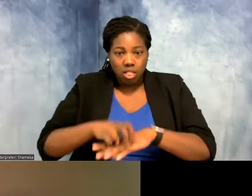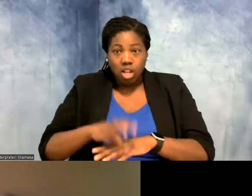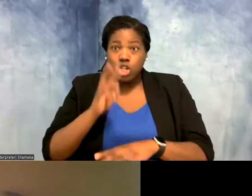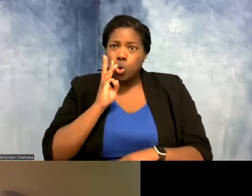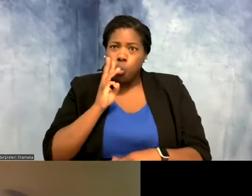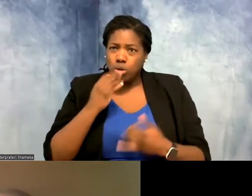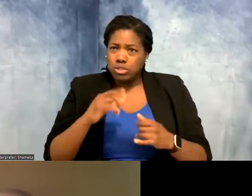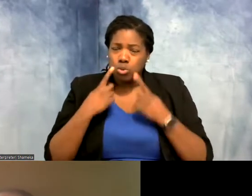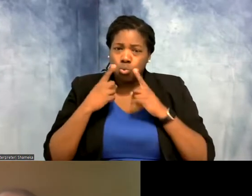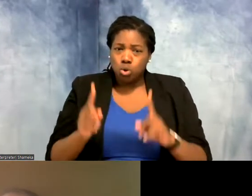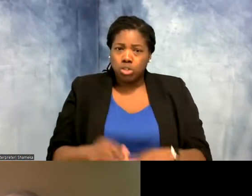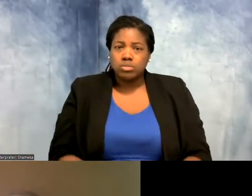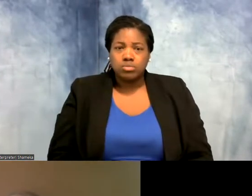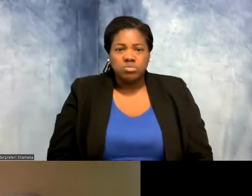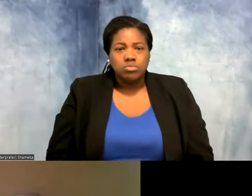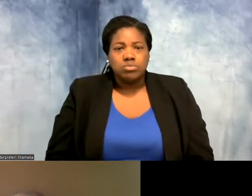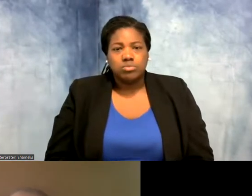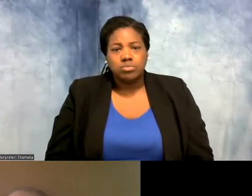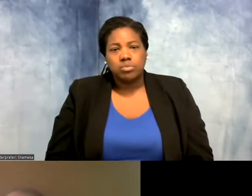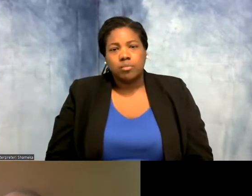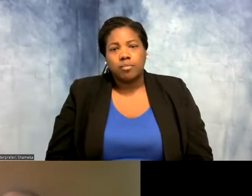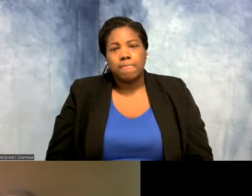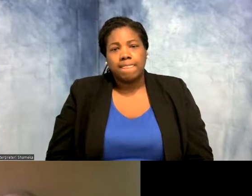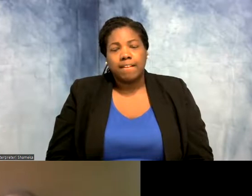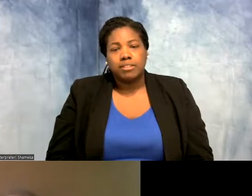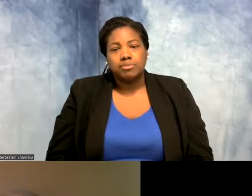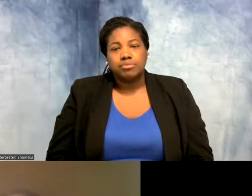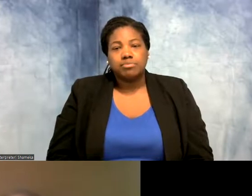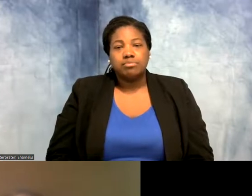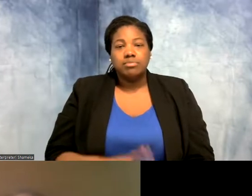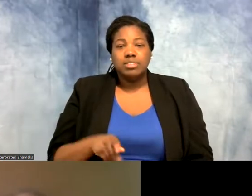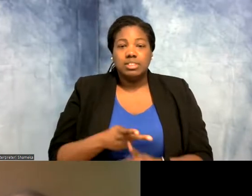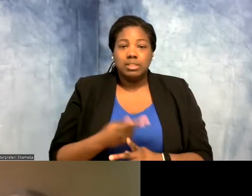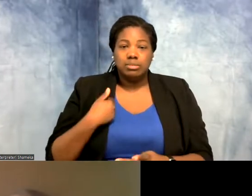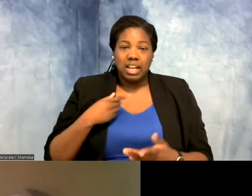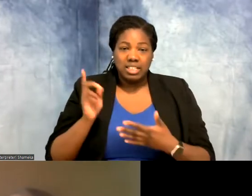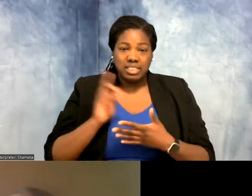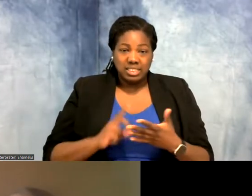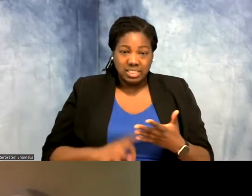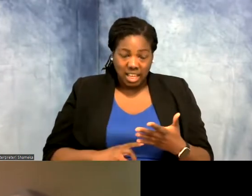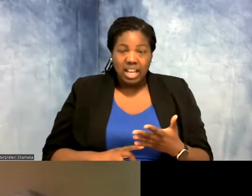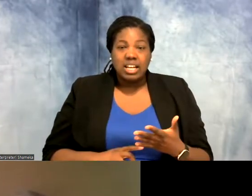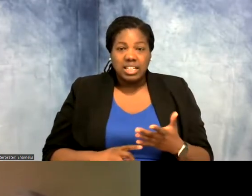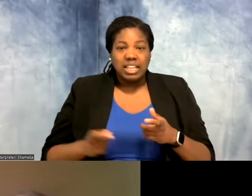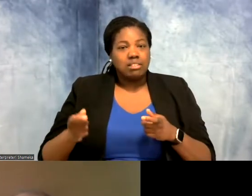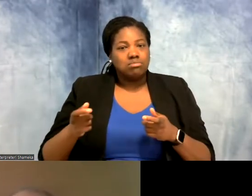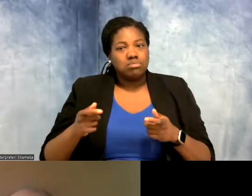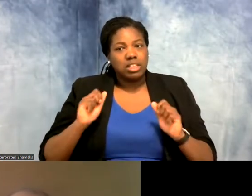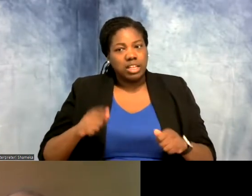Allie: Yeah that's a really good question. So the tags are designed to handle the elements. So they can,